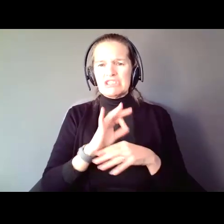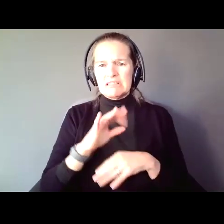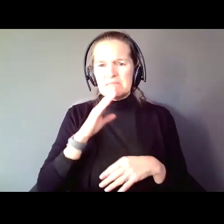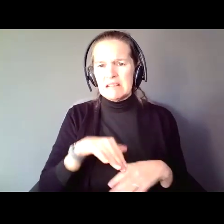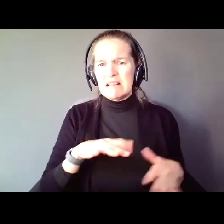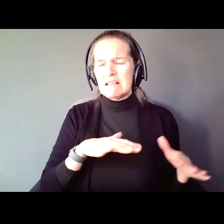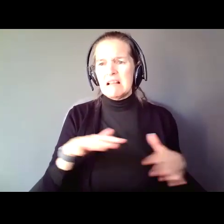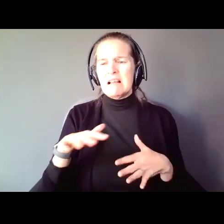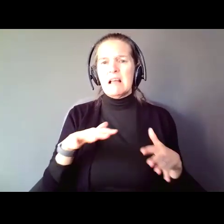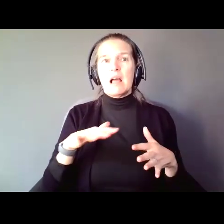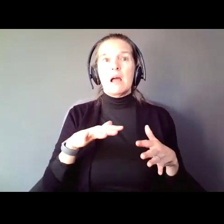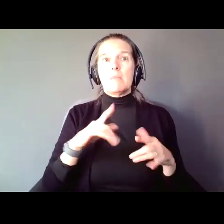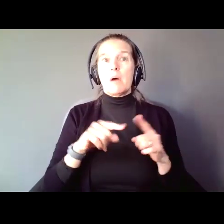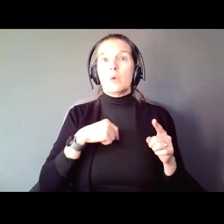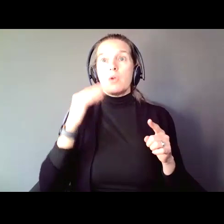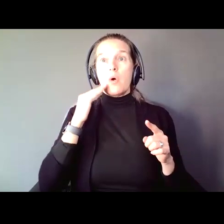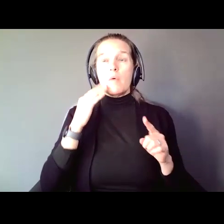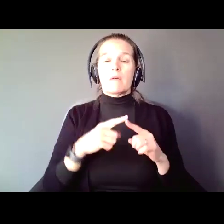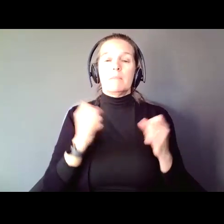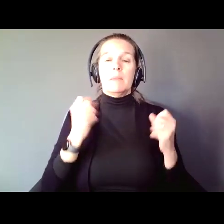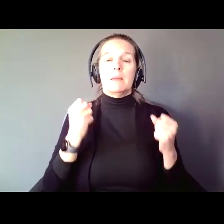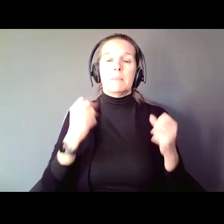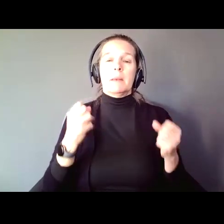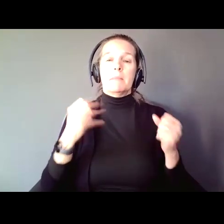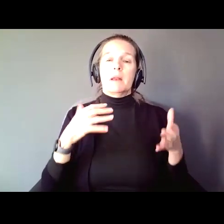On the other hand, we know from study after study that People with Disabilities